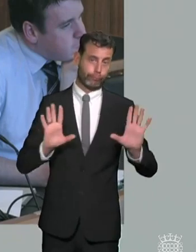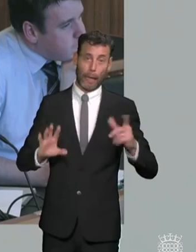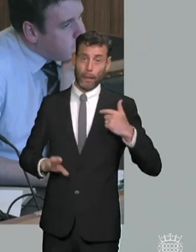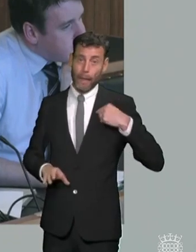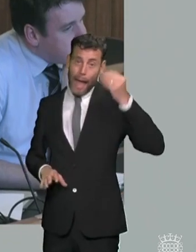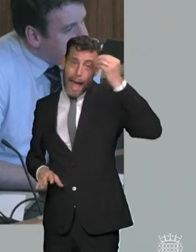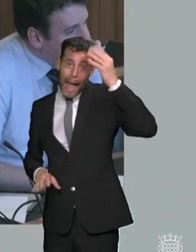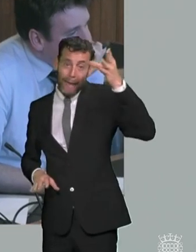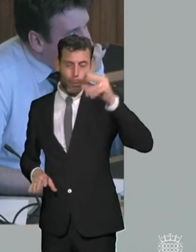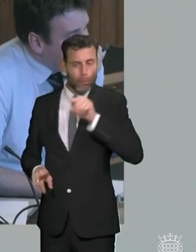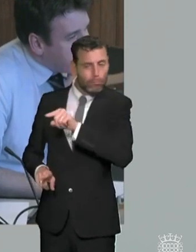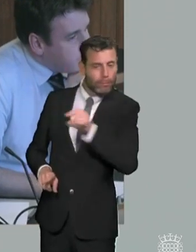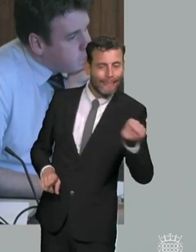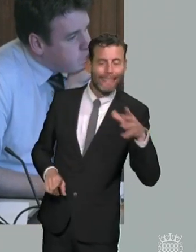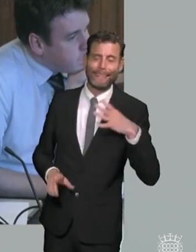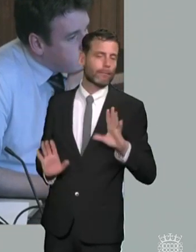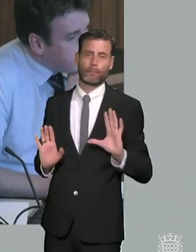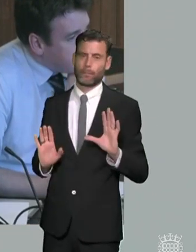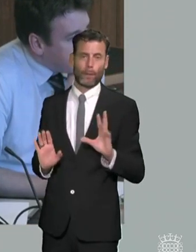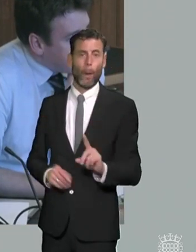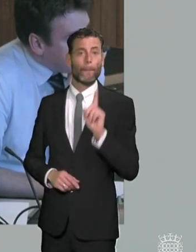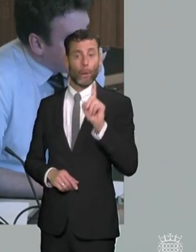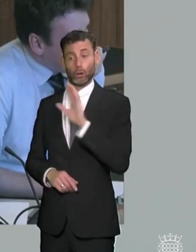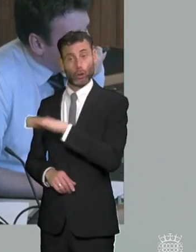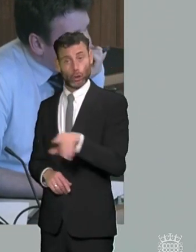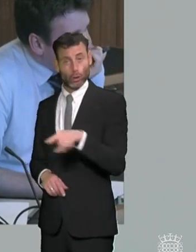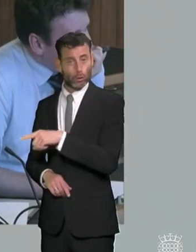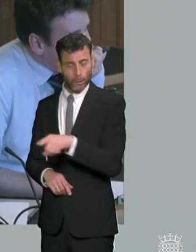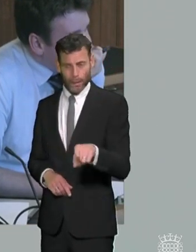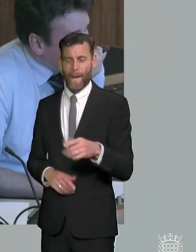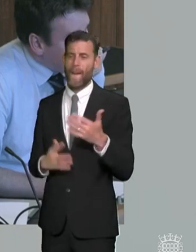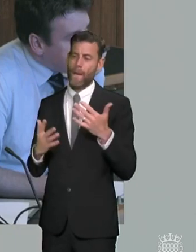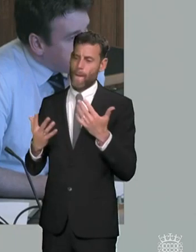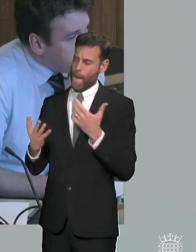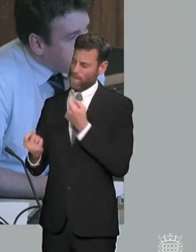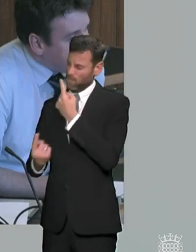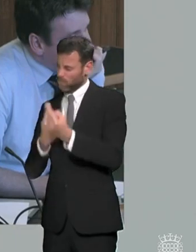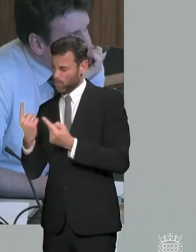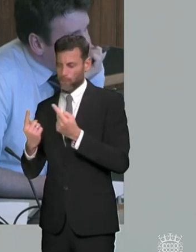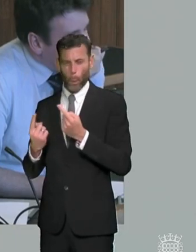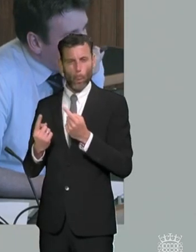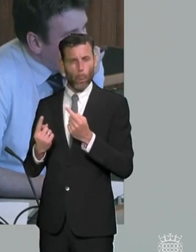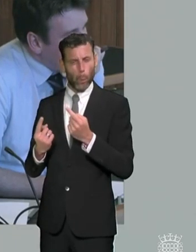the way i see is you've kind of got children with very specific health needs that are mainly health